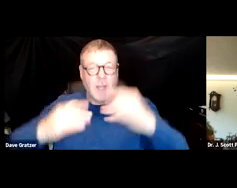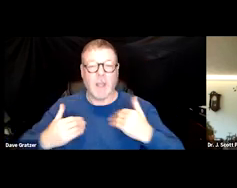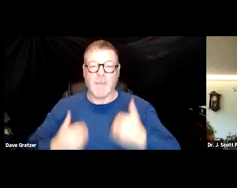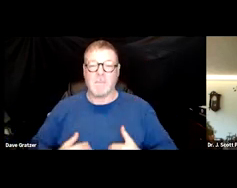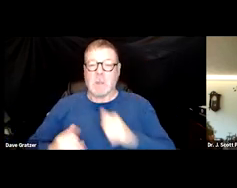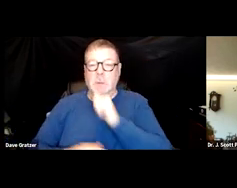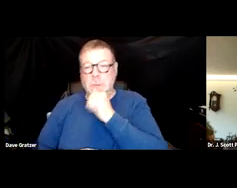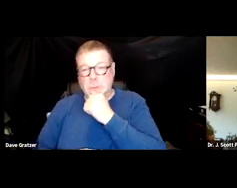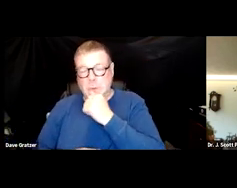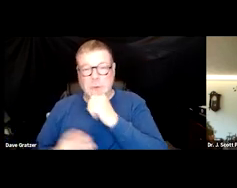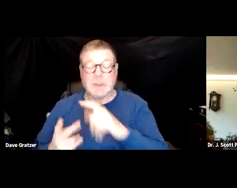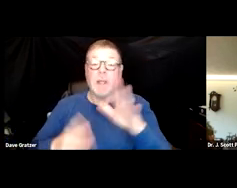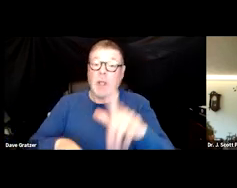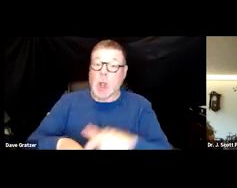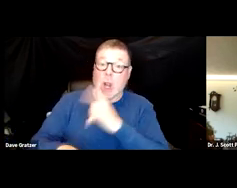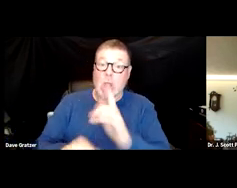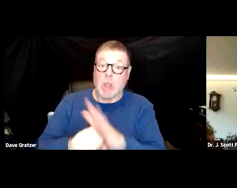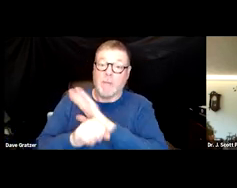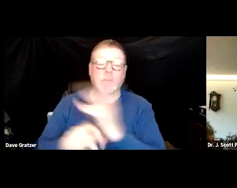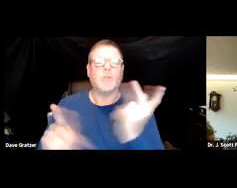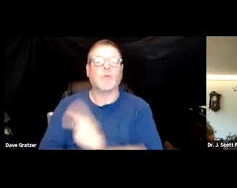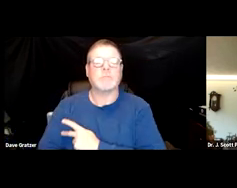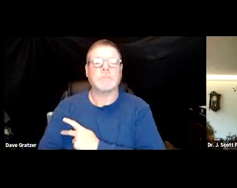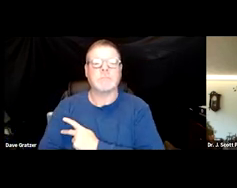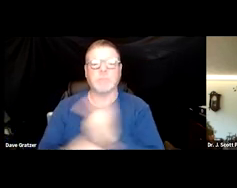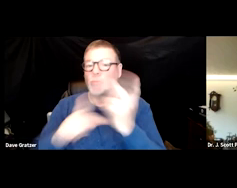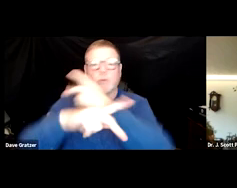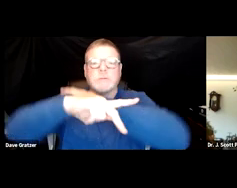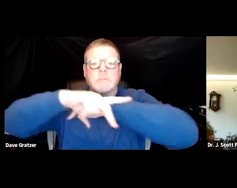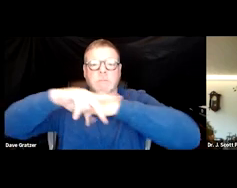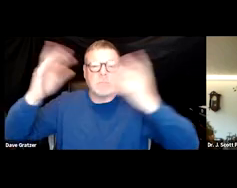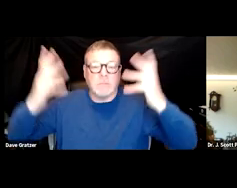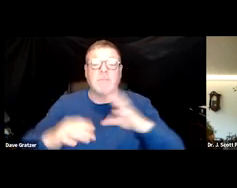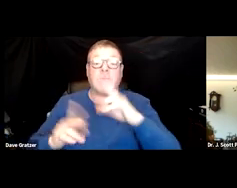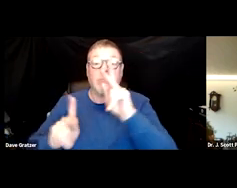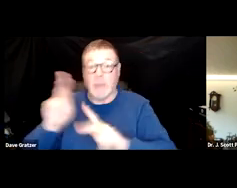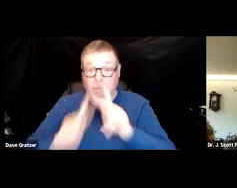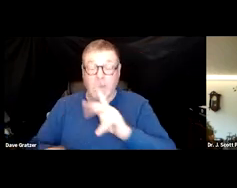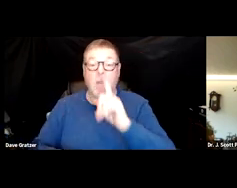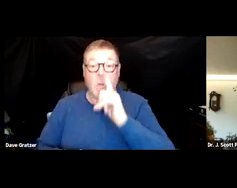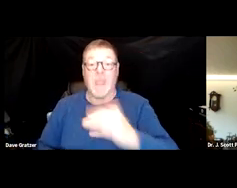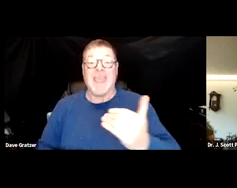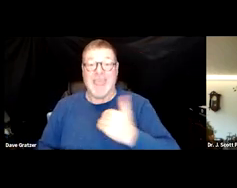Well if you had long COVID, it would only get worse and then those individuals with long COVID that had a vaccination,